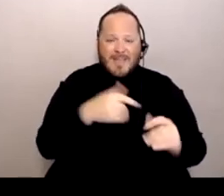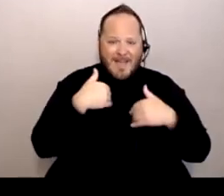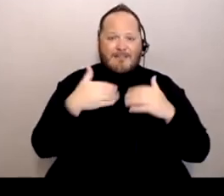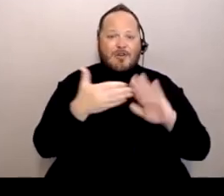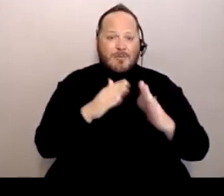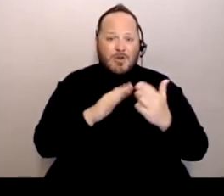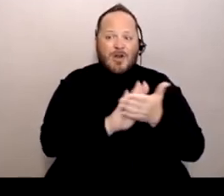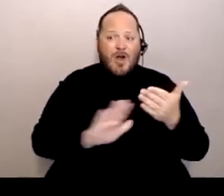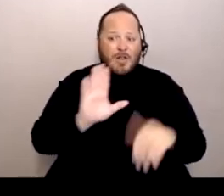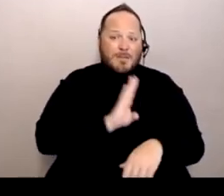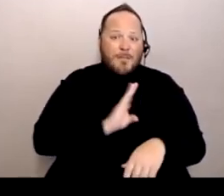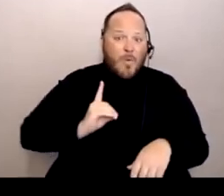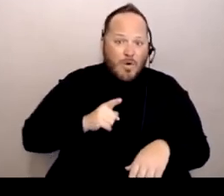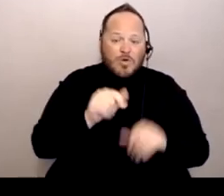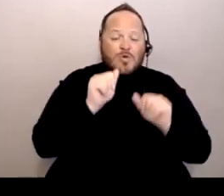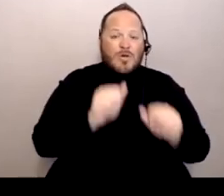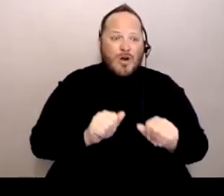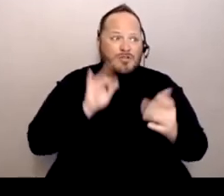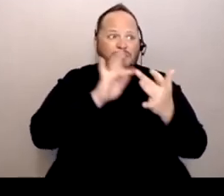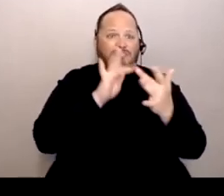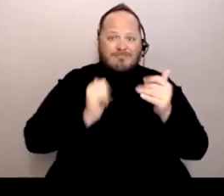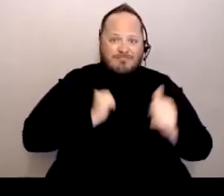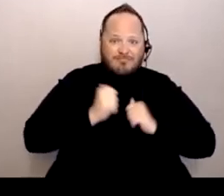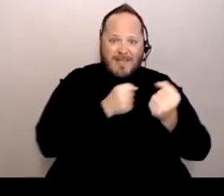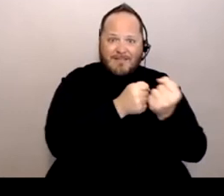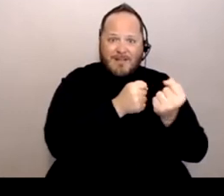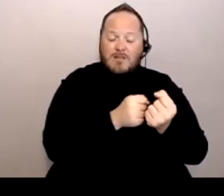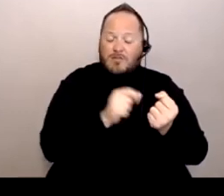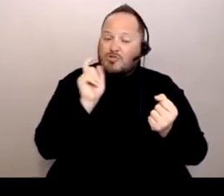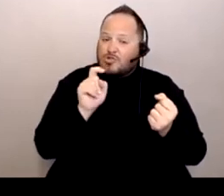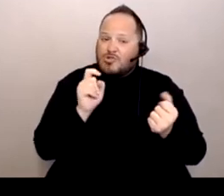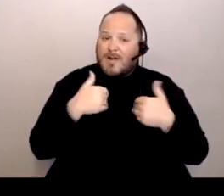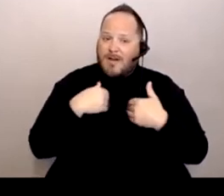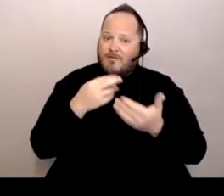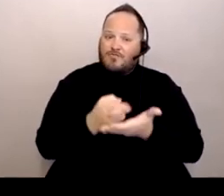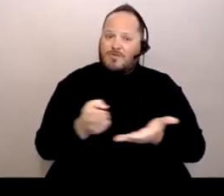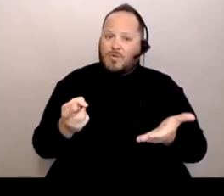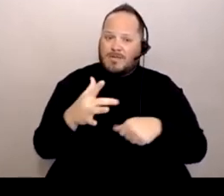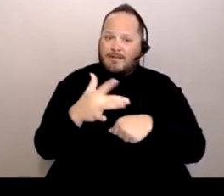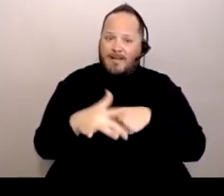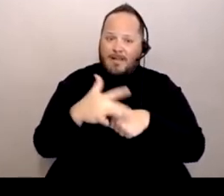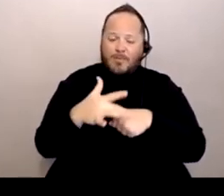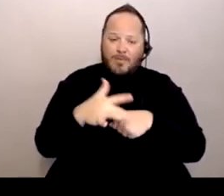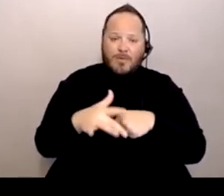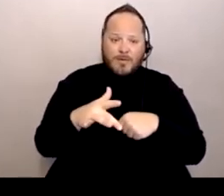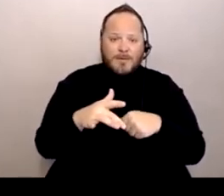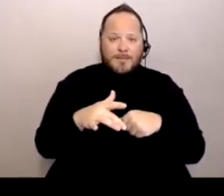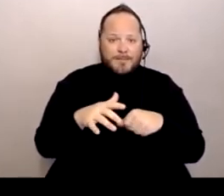that you can also advocate to, but there should be resources. And also in the community colleges,